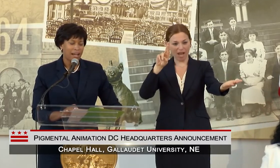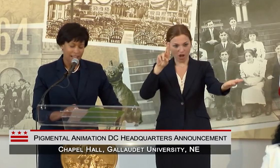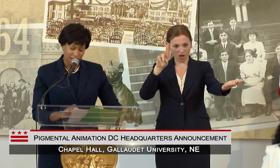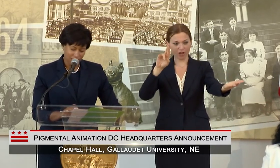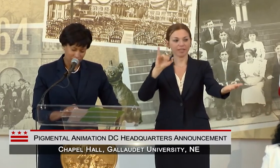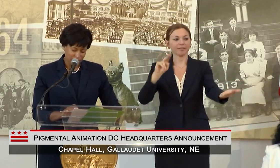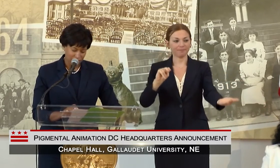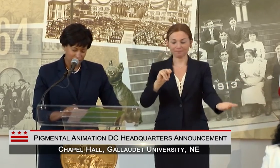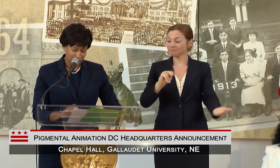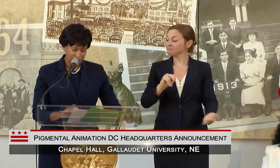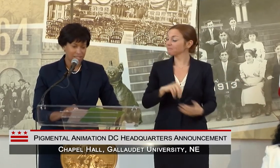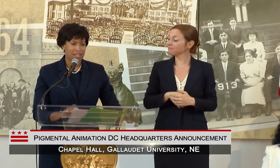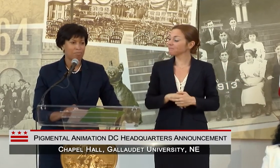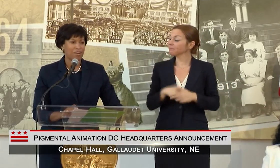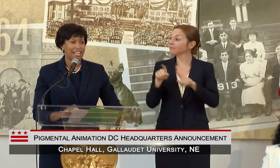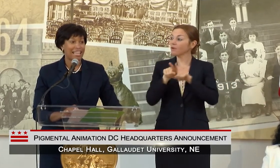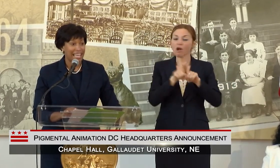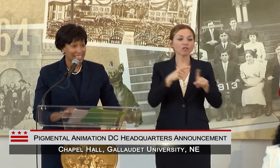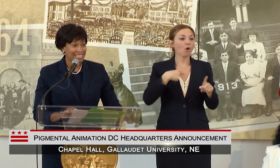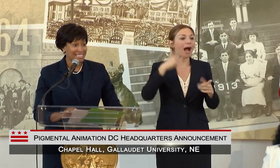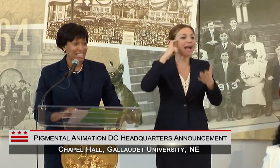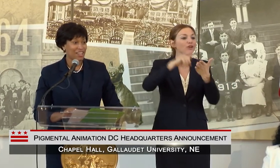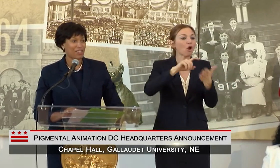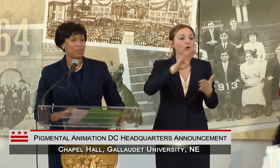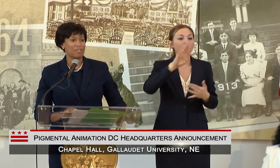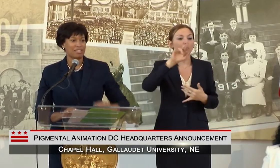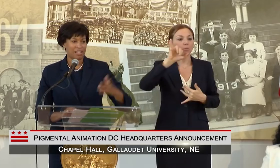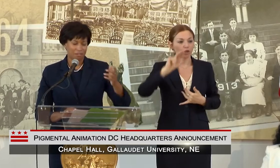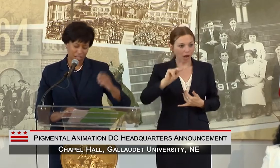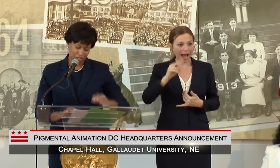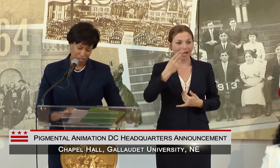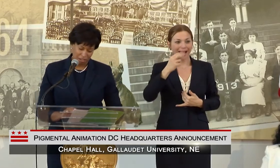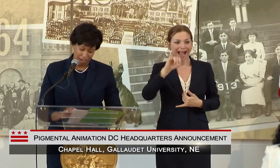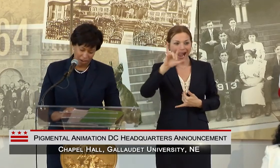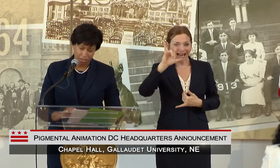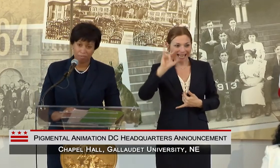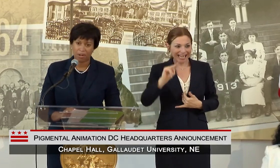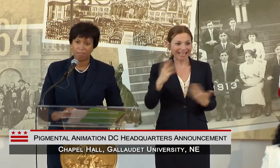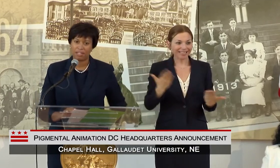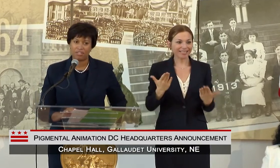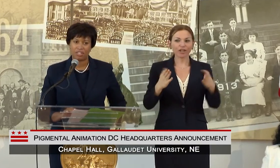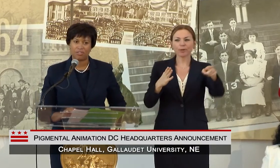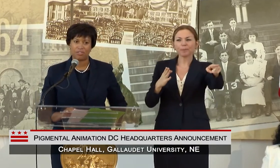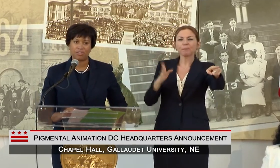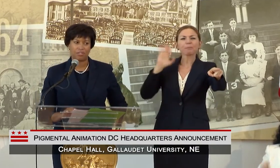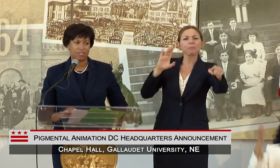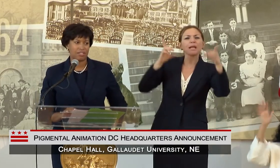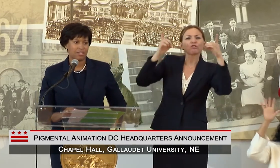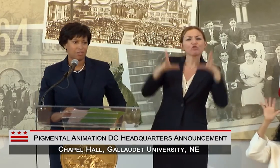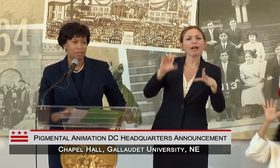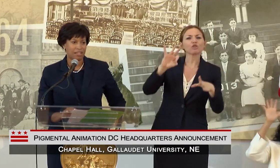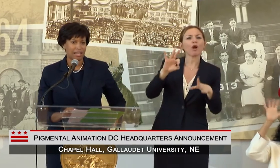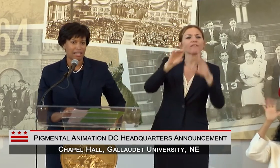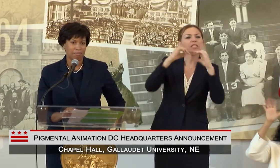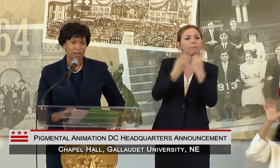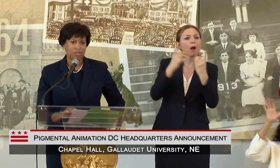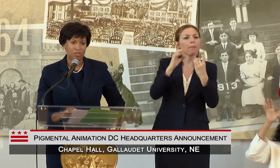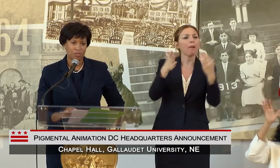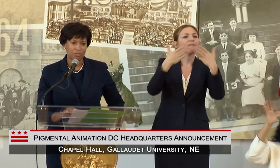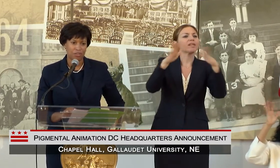I ALSO NOTICED THAT BRIAN HANLON IS HERE WHO WAS THE DIRECTOR OF OUR DEPARTMENT OF GENERAL SERVICES AND WE THANK HIM FOR